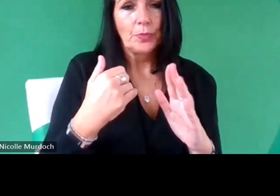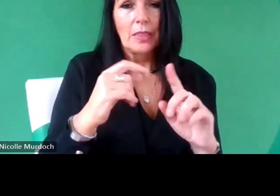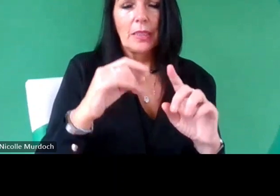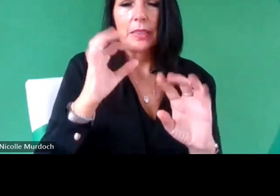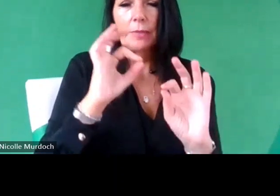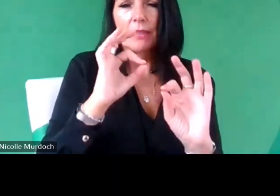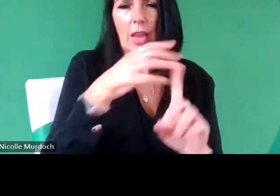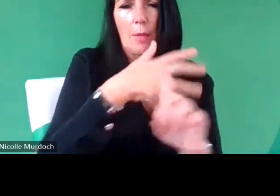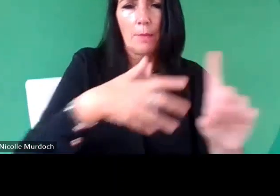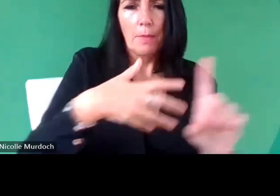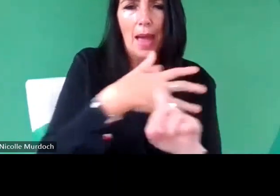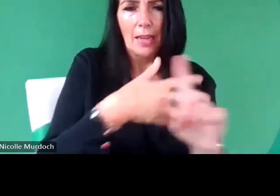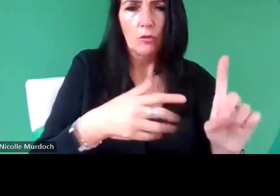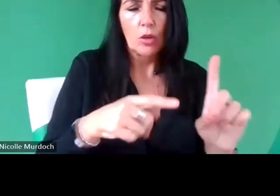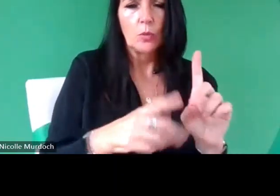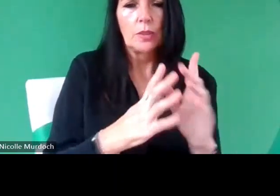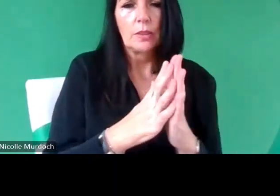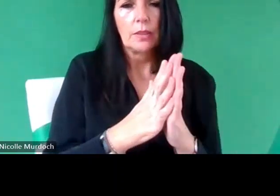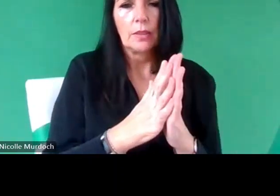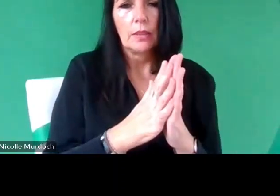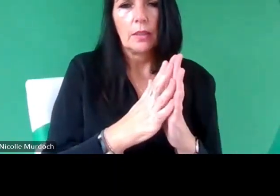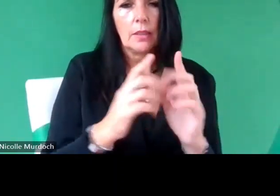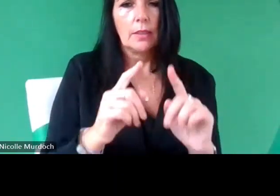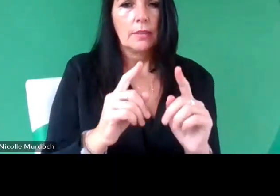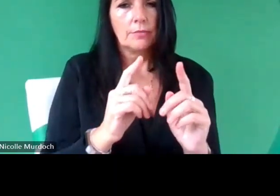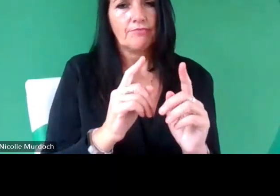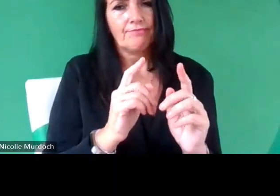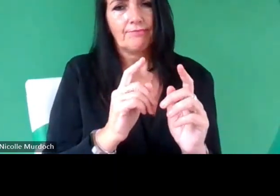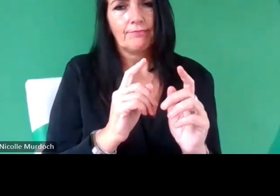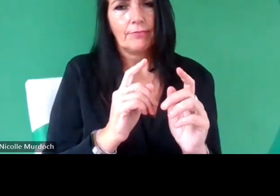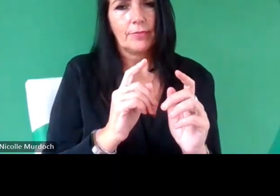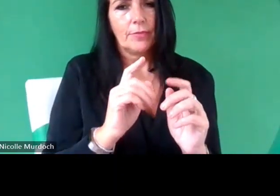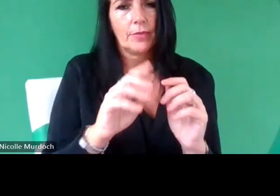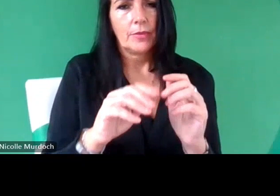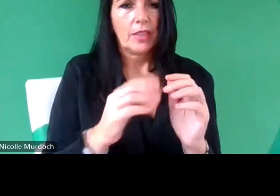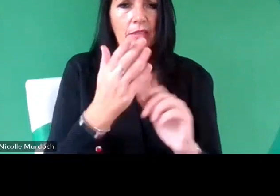the whole sort of you know putting back in a fee for Medical Training that's been really